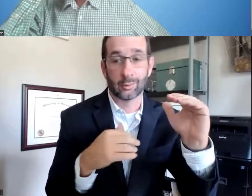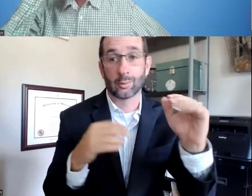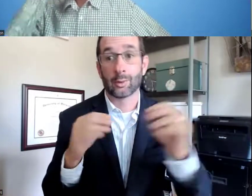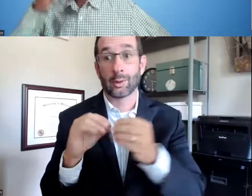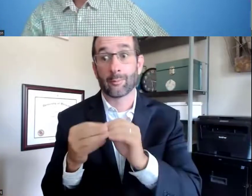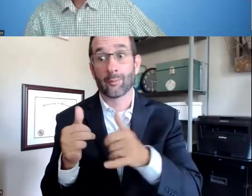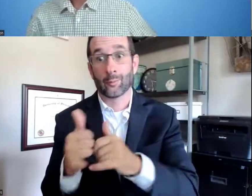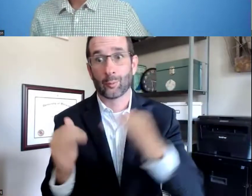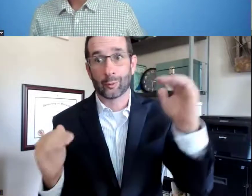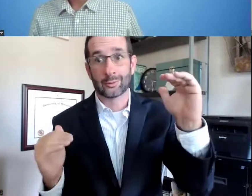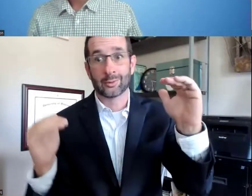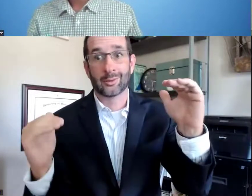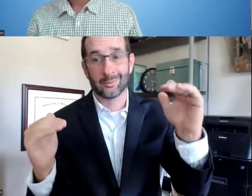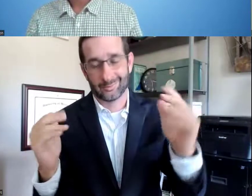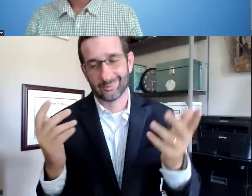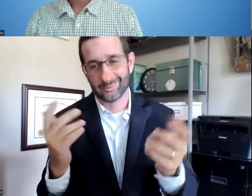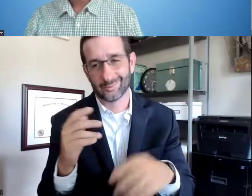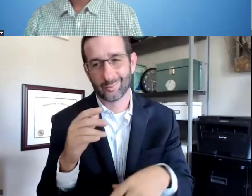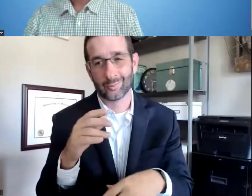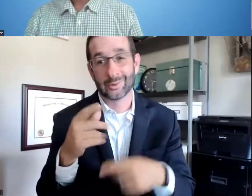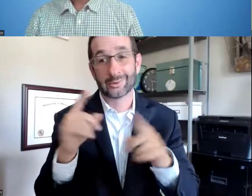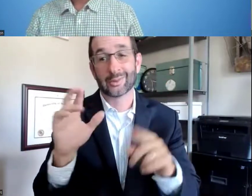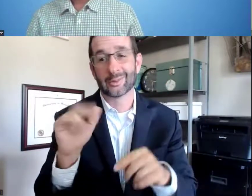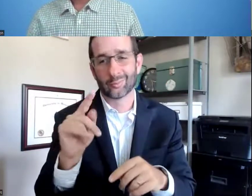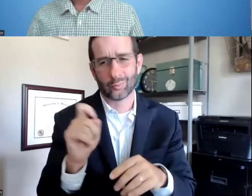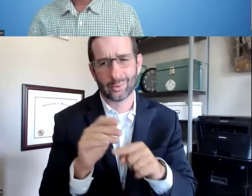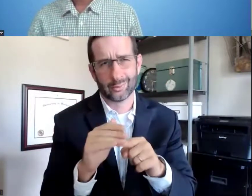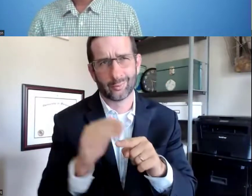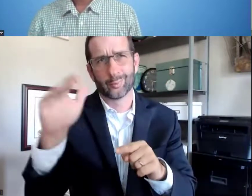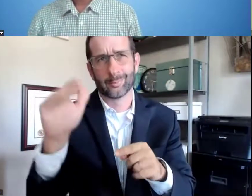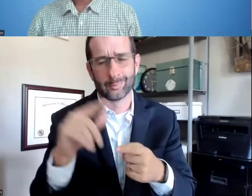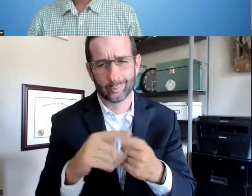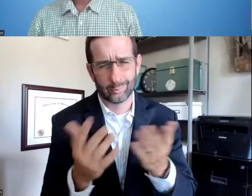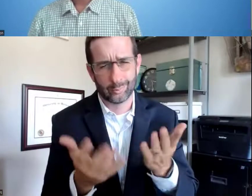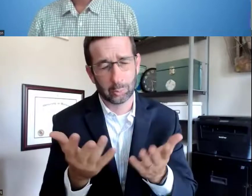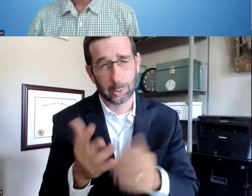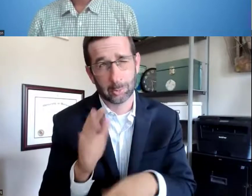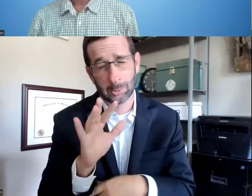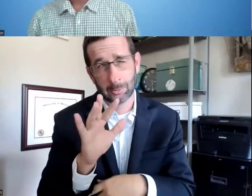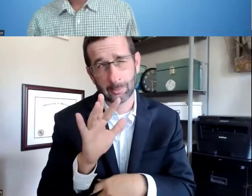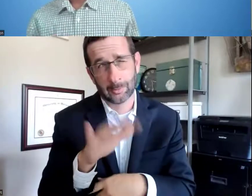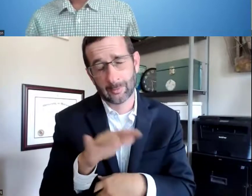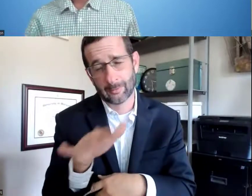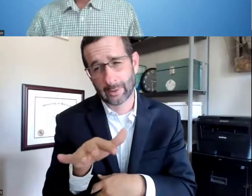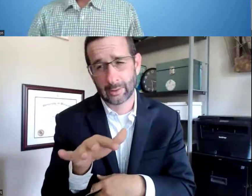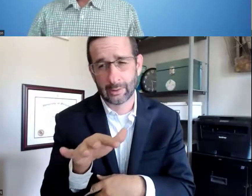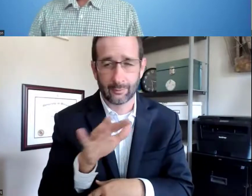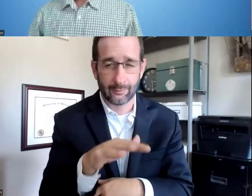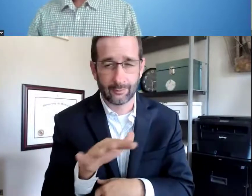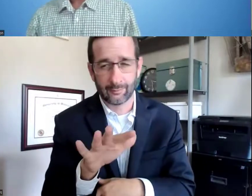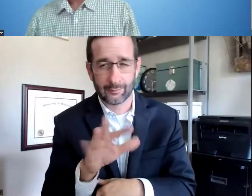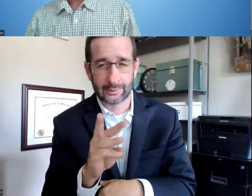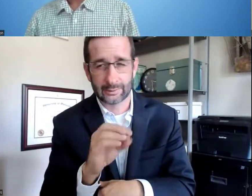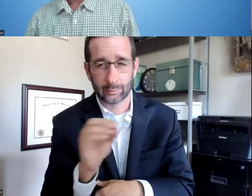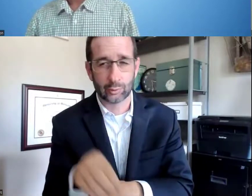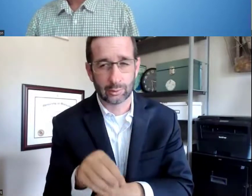the number of applications decreasing, however, the amount of the awards given out increasing,